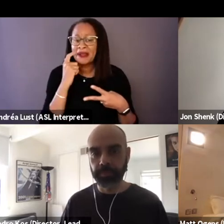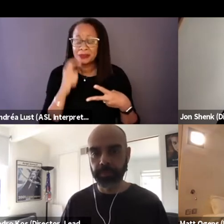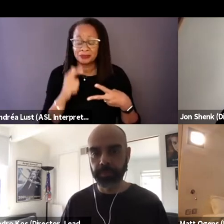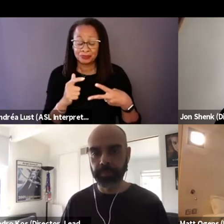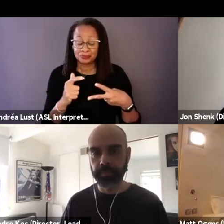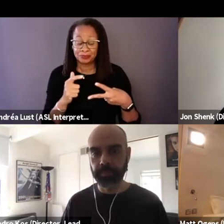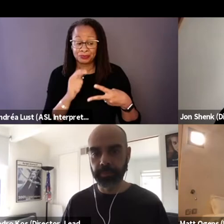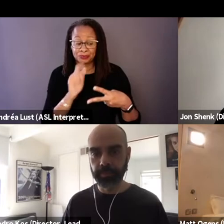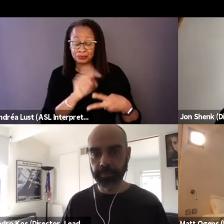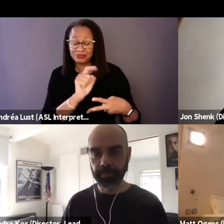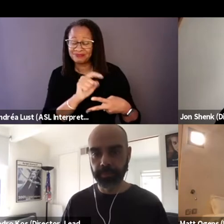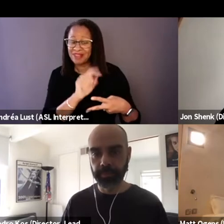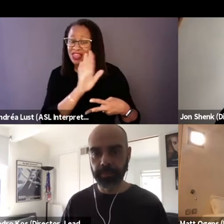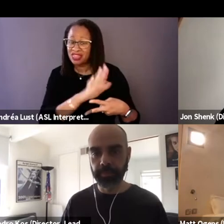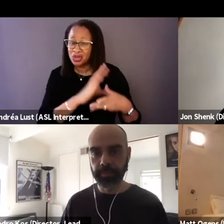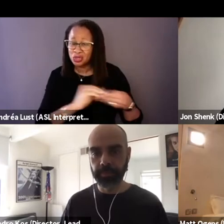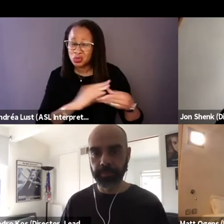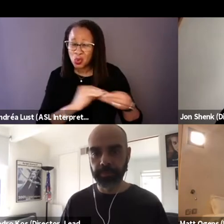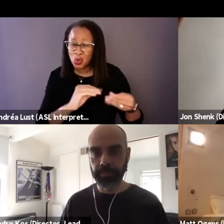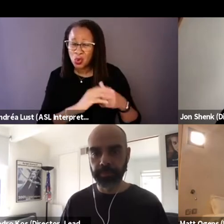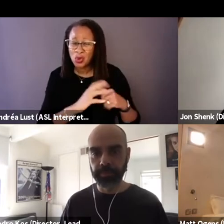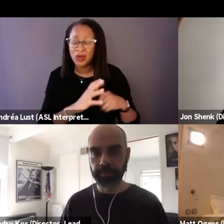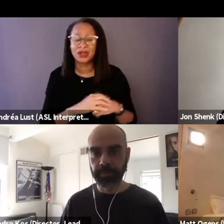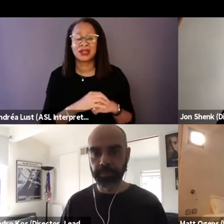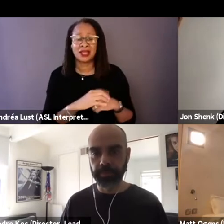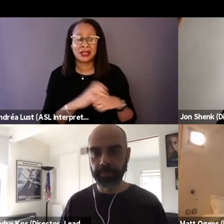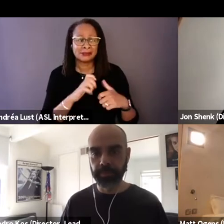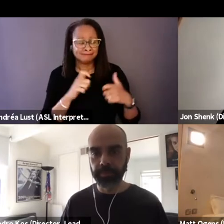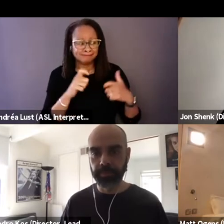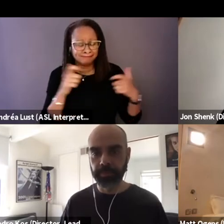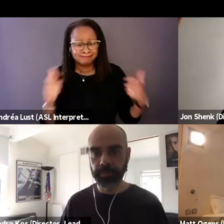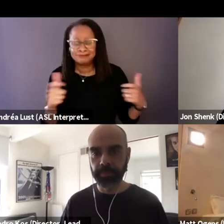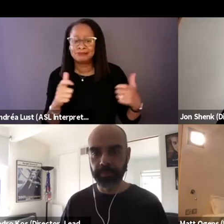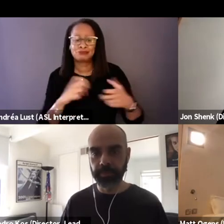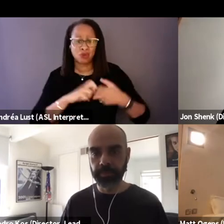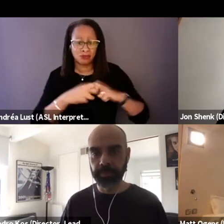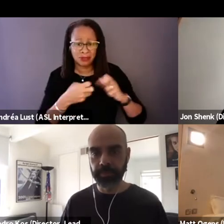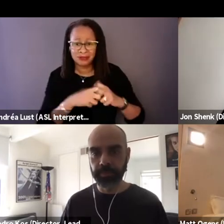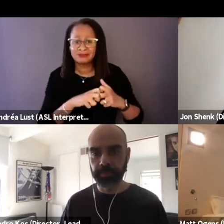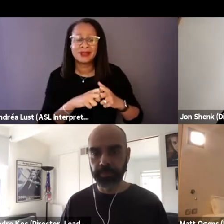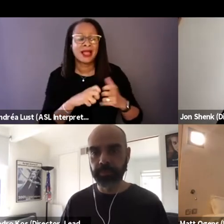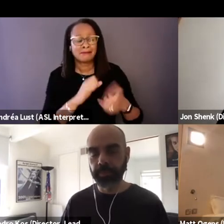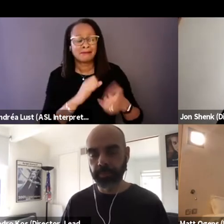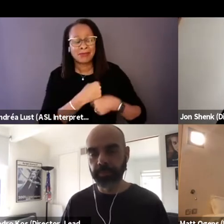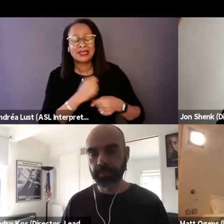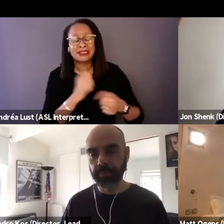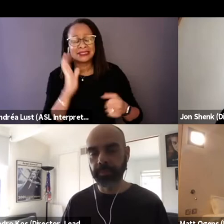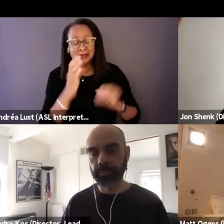this kind of giant seemingly intractable issue that we're all living with as Americans now.